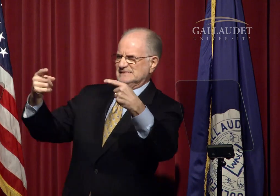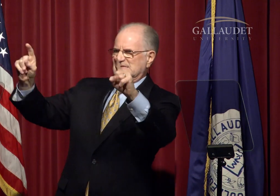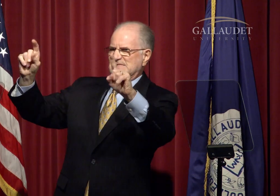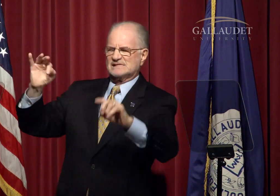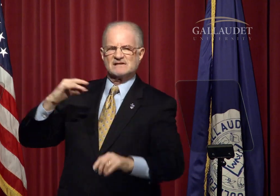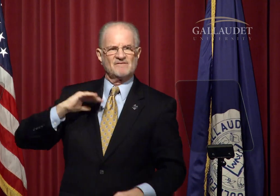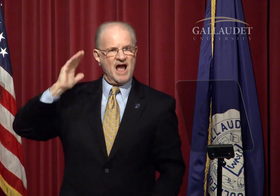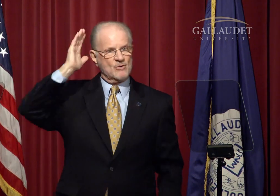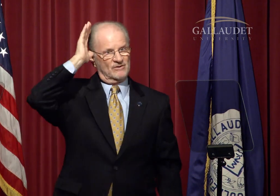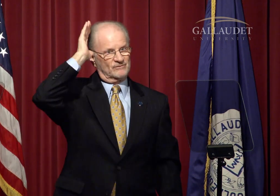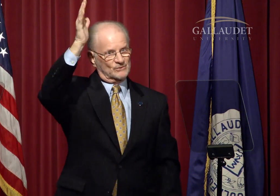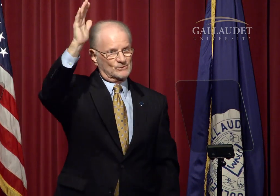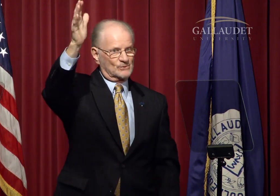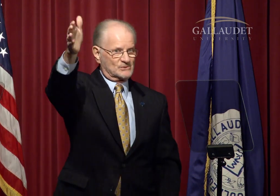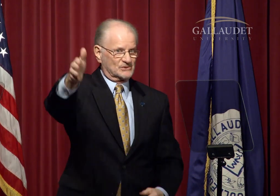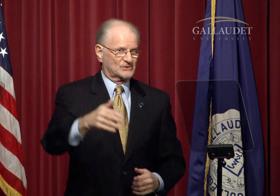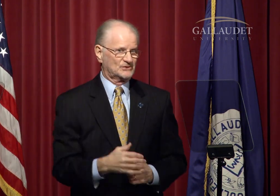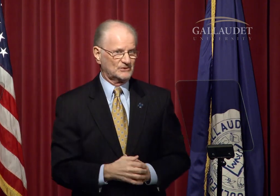will ensure the success of our future.